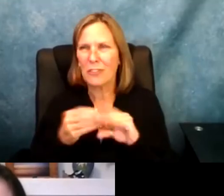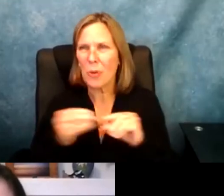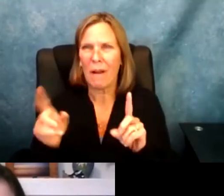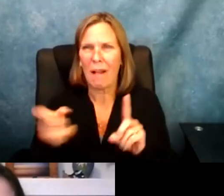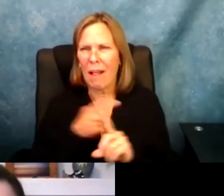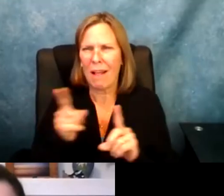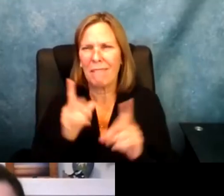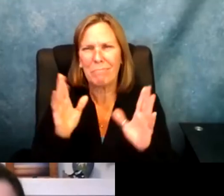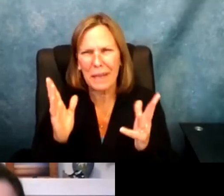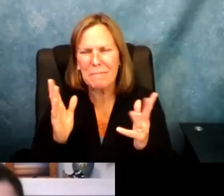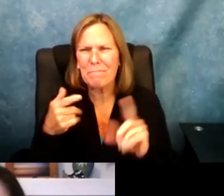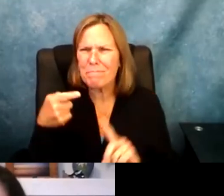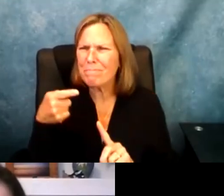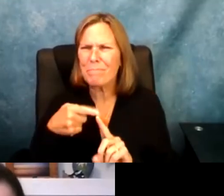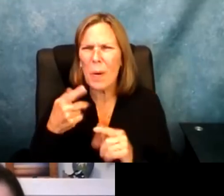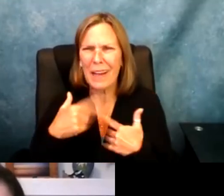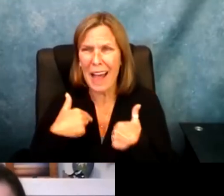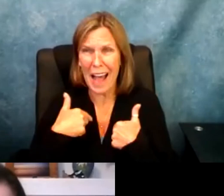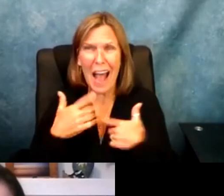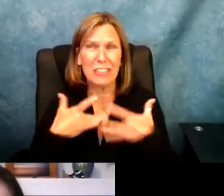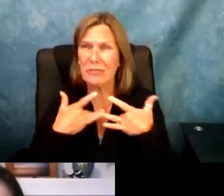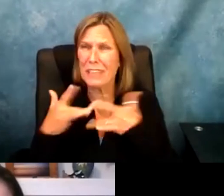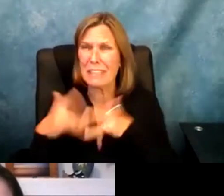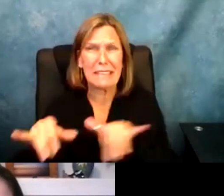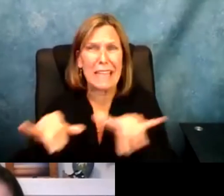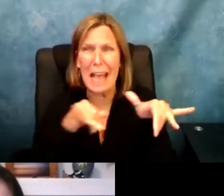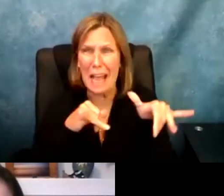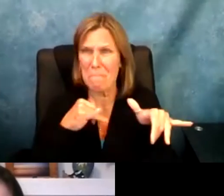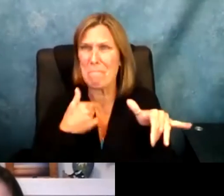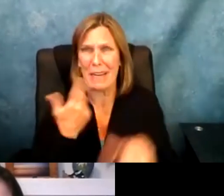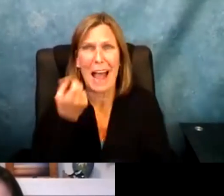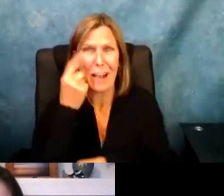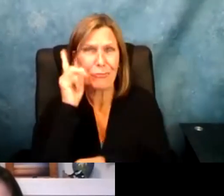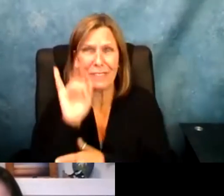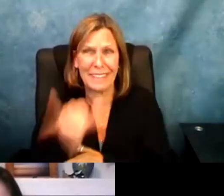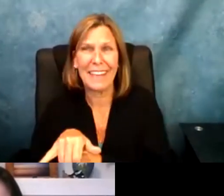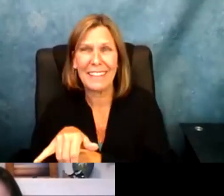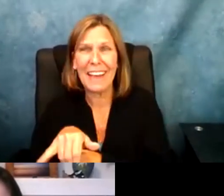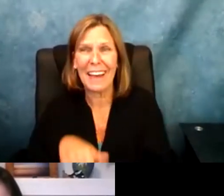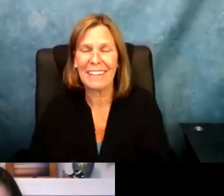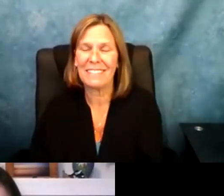I have. I am someone who is interested in math and not sure where I was going with this story but I